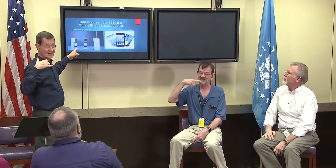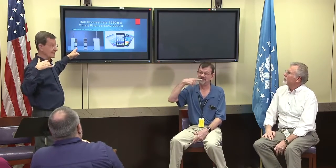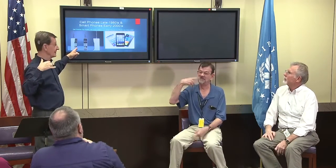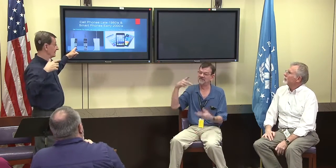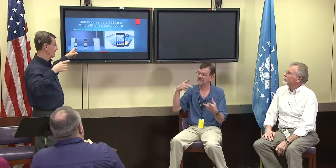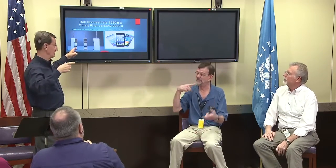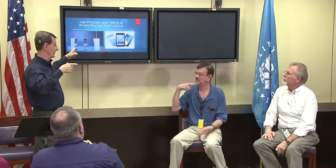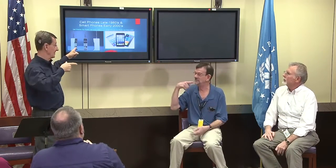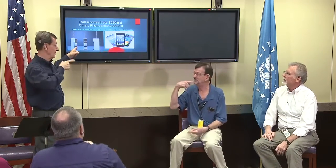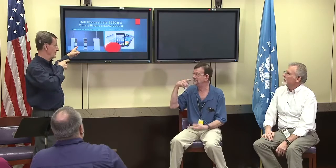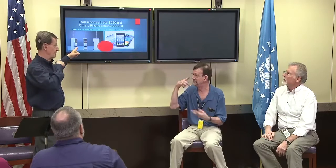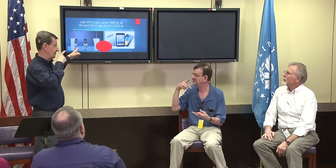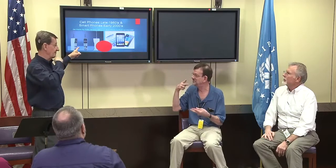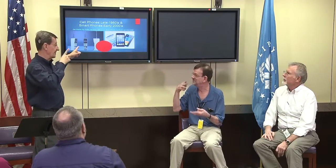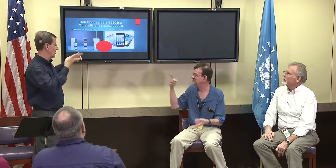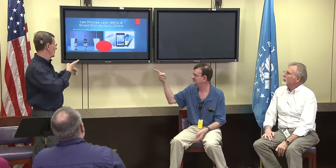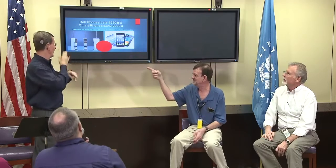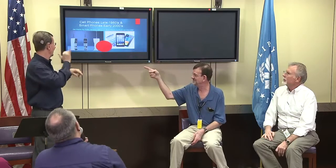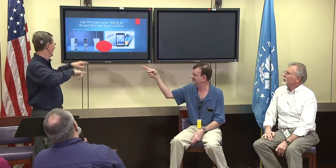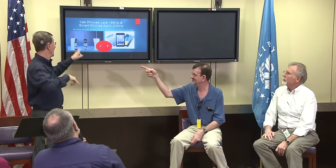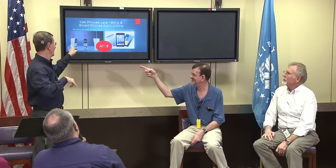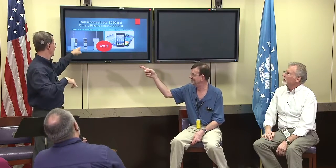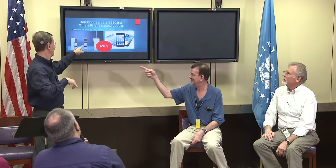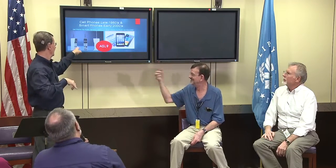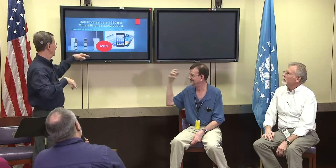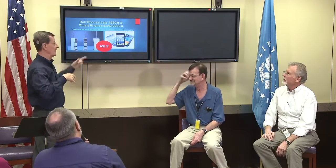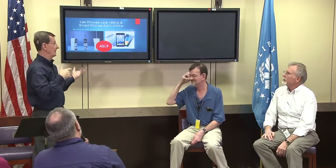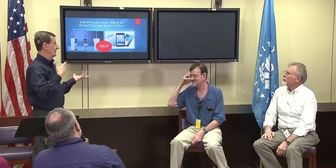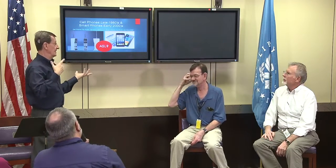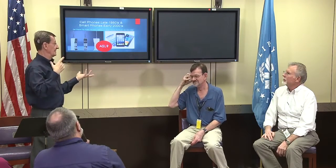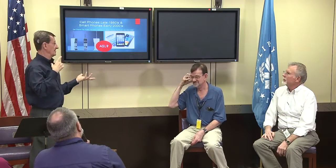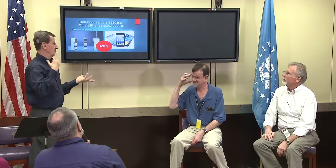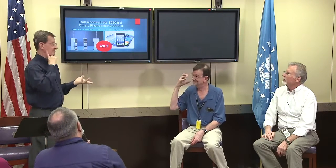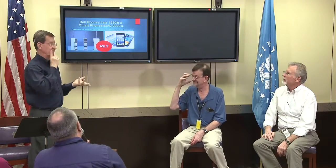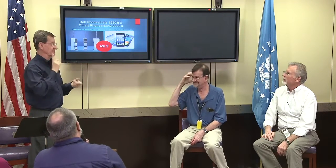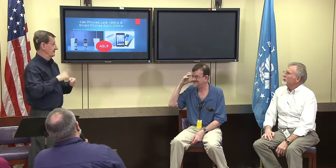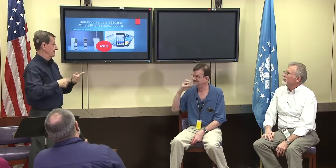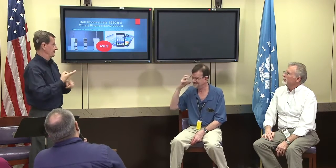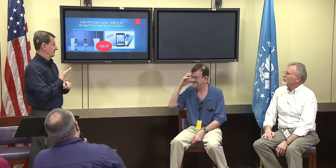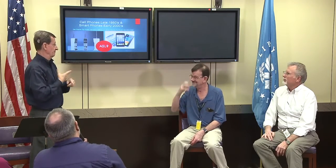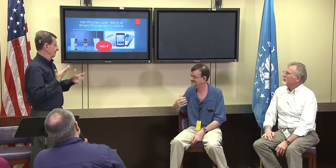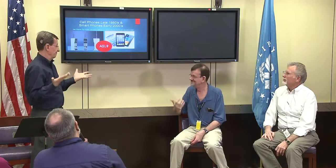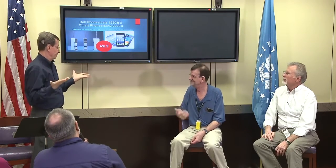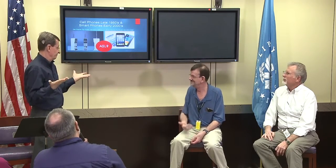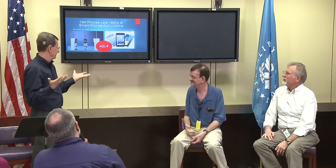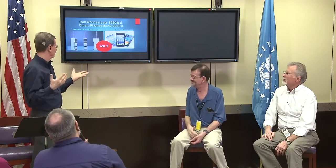cell phone will, yeah, but it was for hearing people not for deaf people, right?